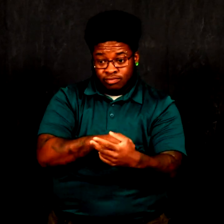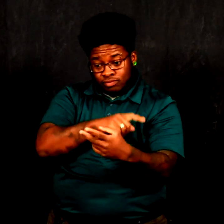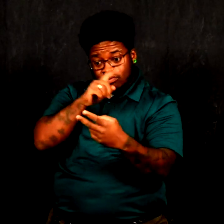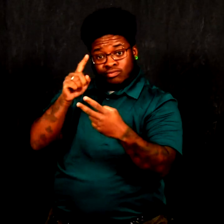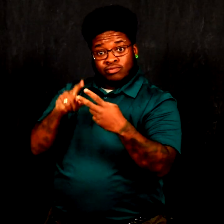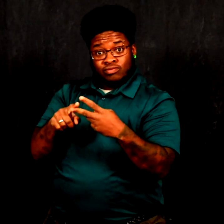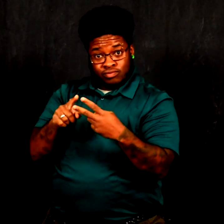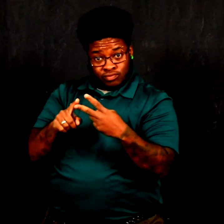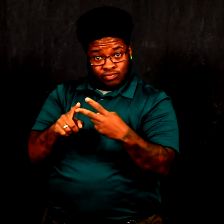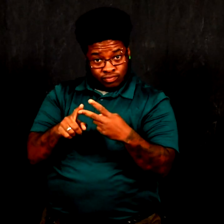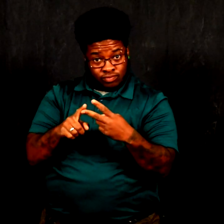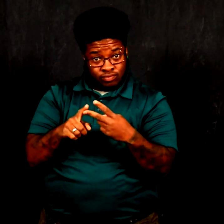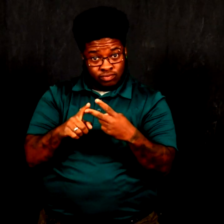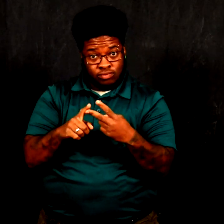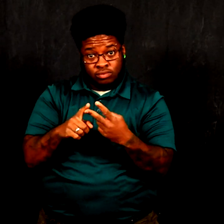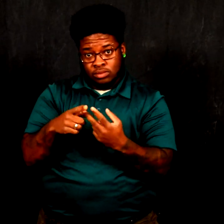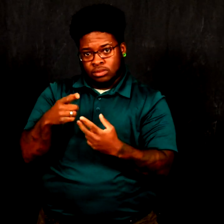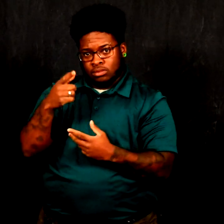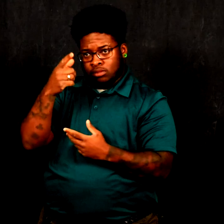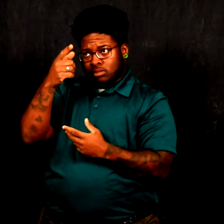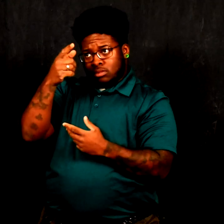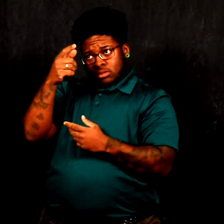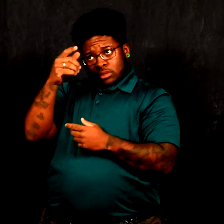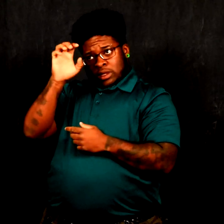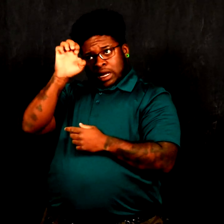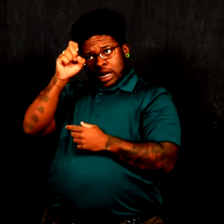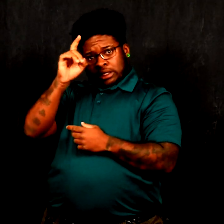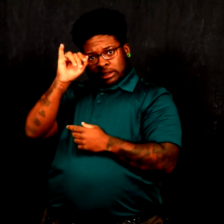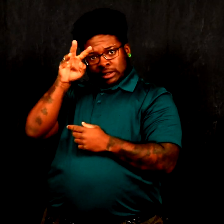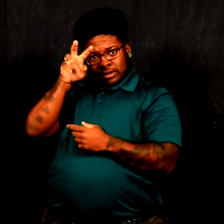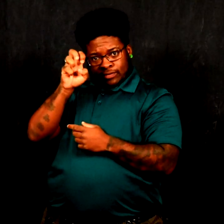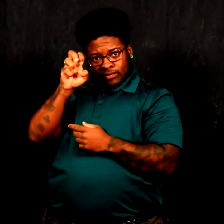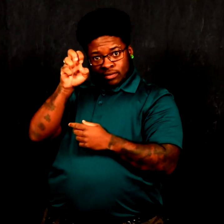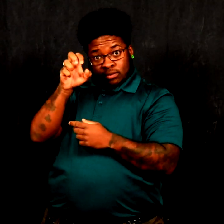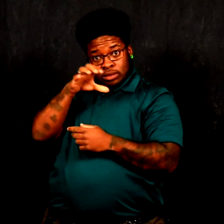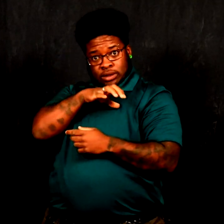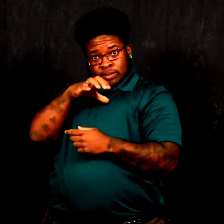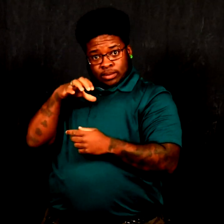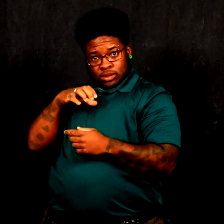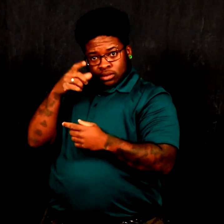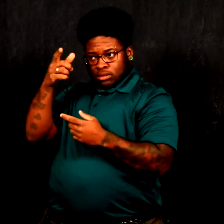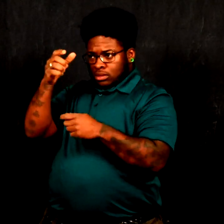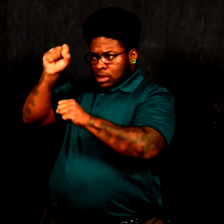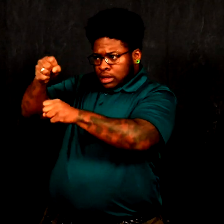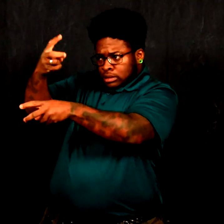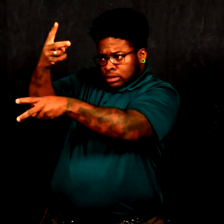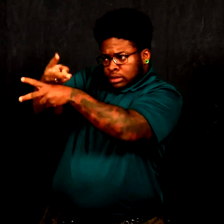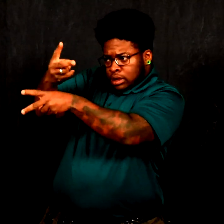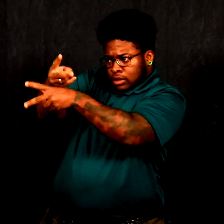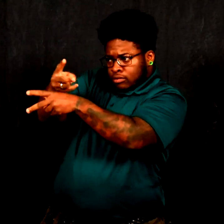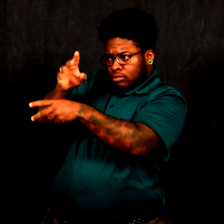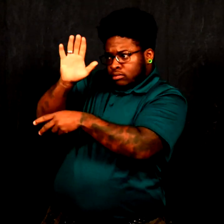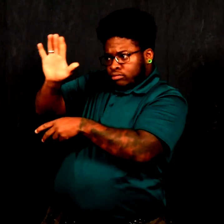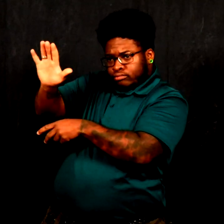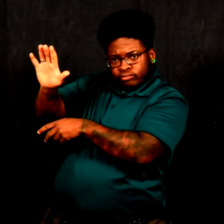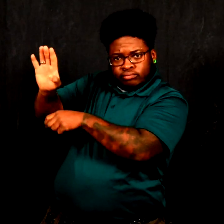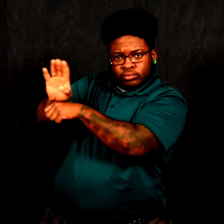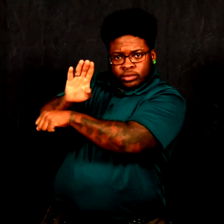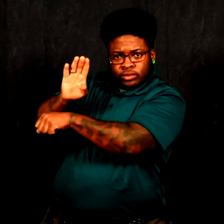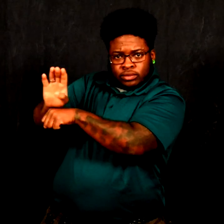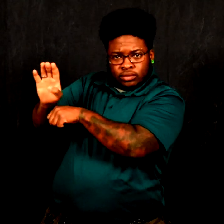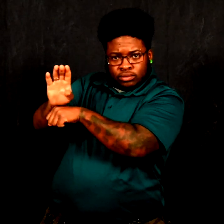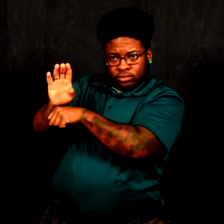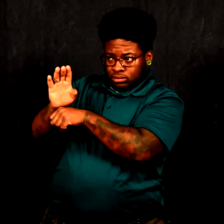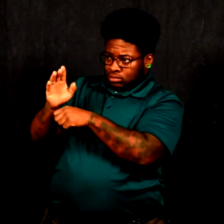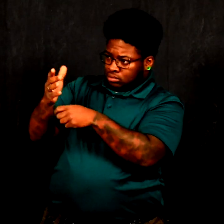Adding an Executive Committee that can take care of business